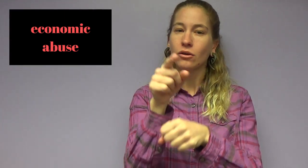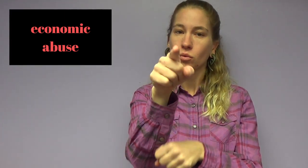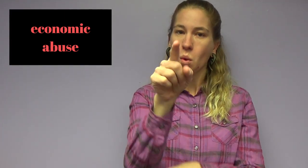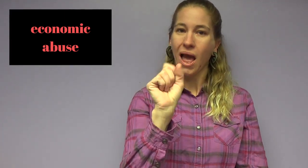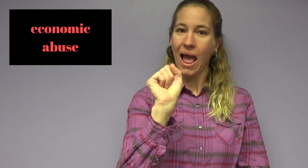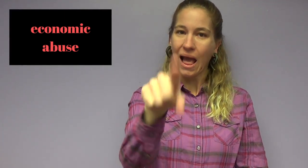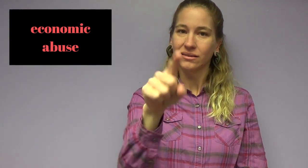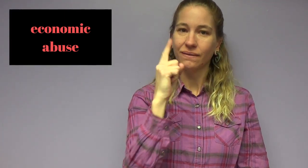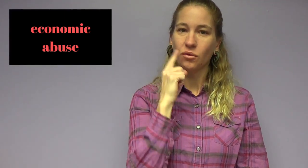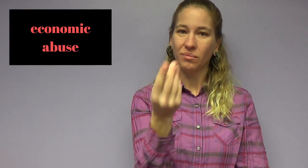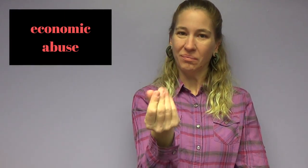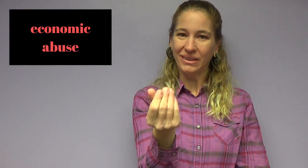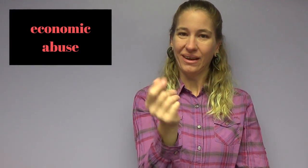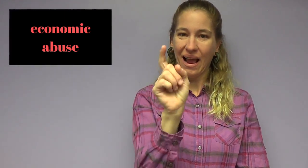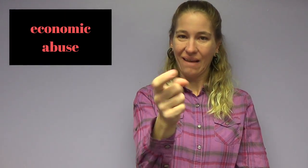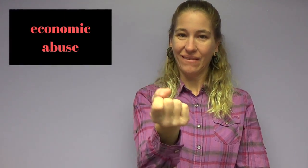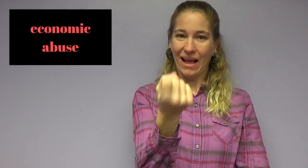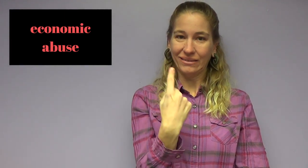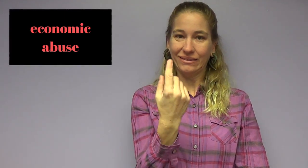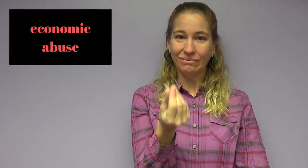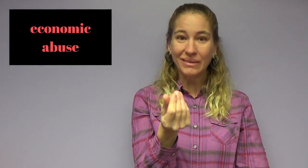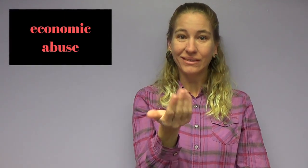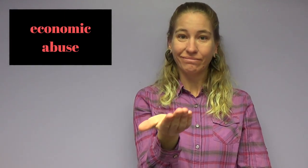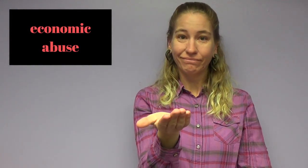Makes you ASK for money: "You have ask me for money."